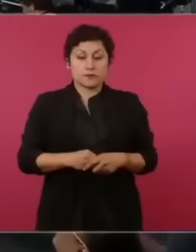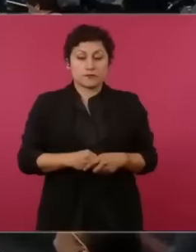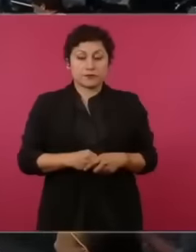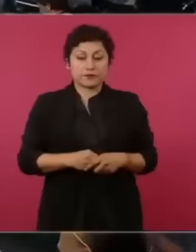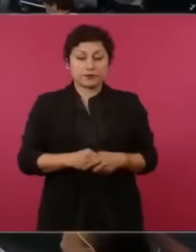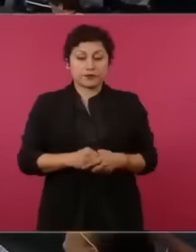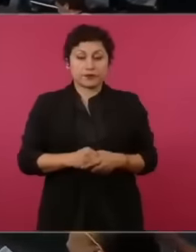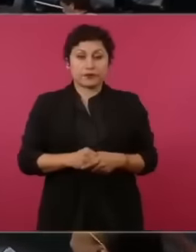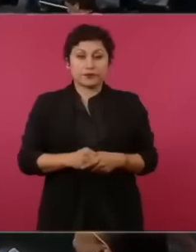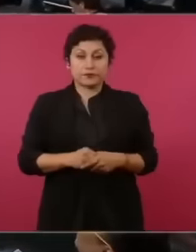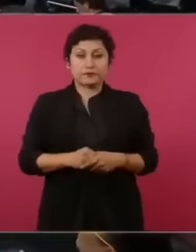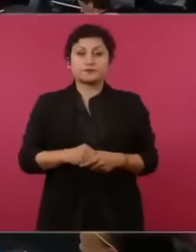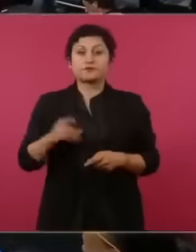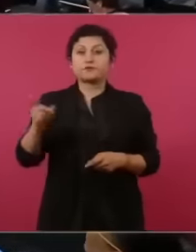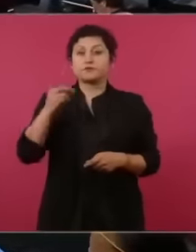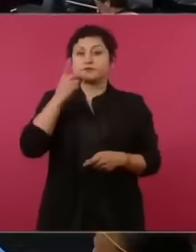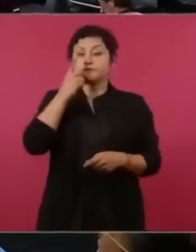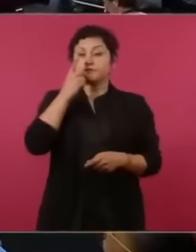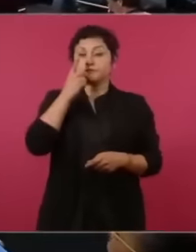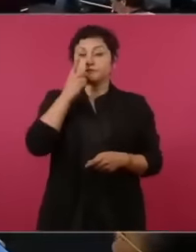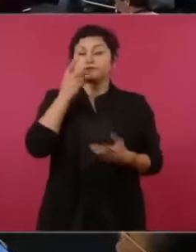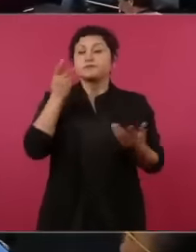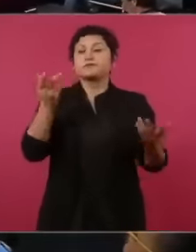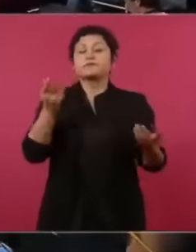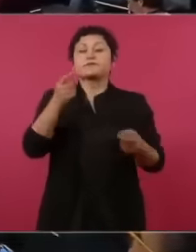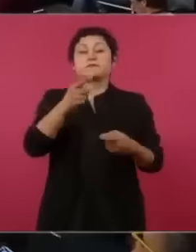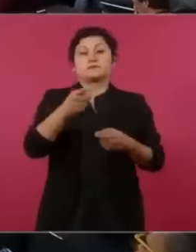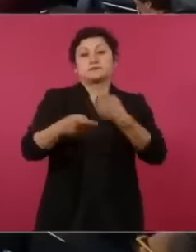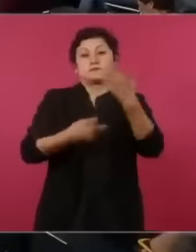I apologize to both of you. The teacher